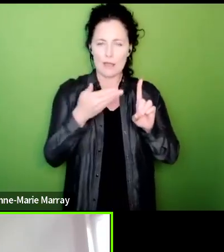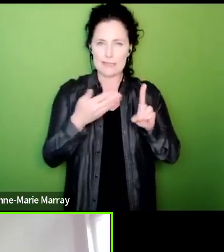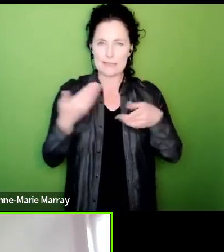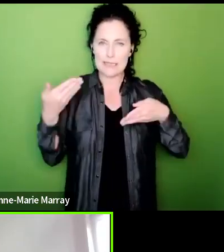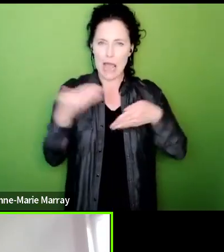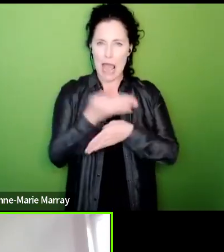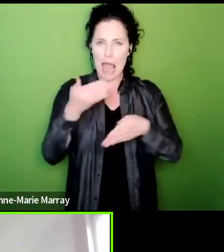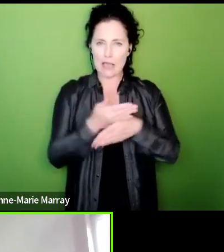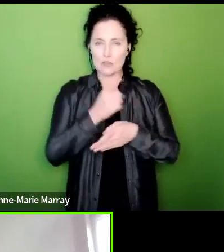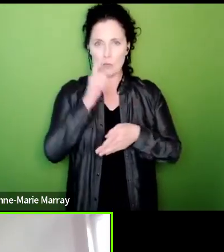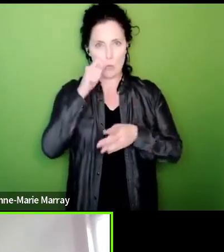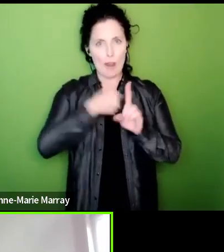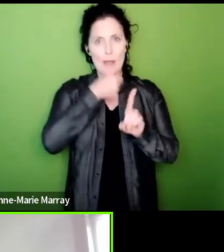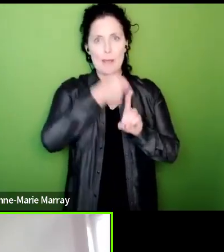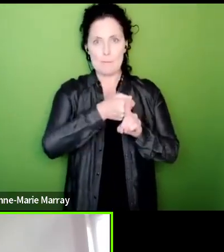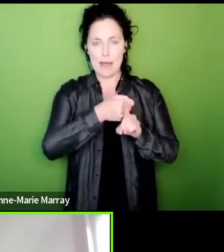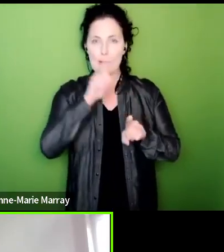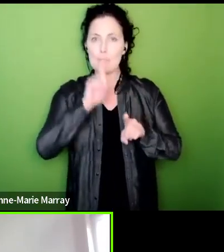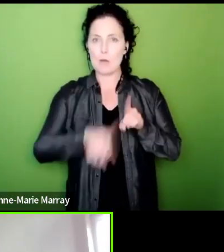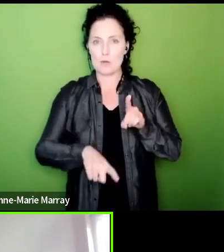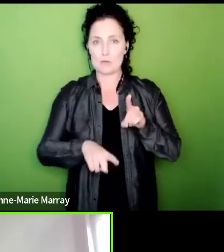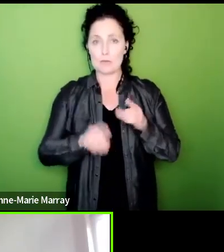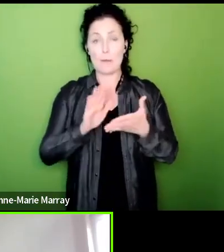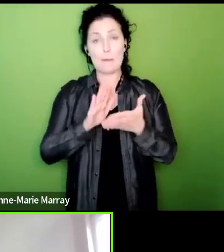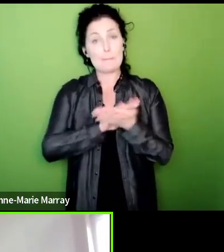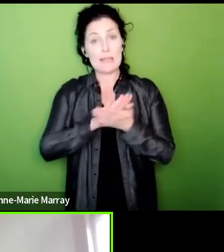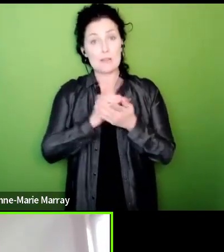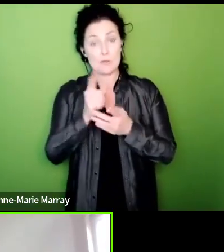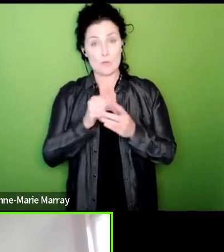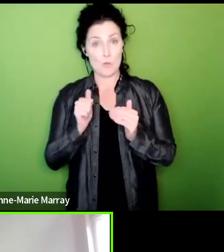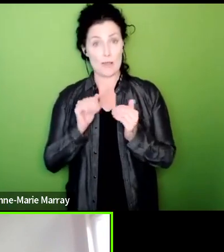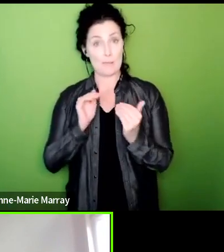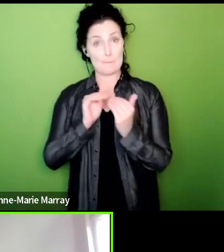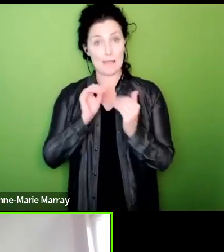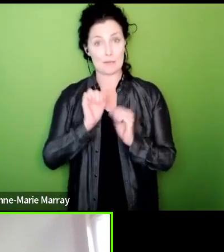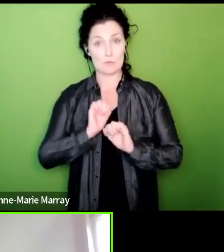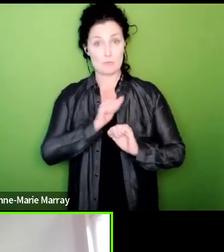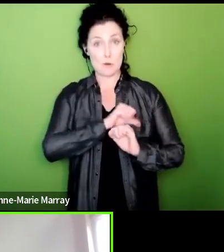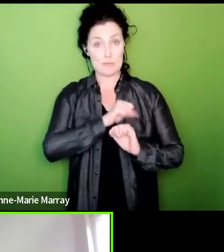to ensure that we fulfil the promise we've made to members that the action we call if it is